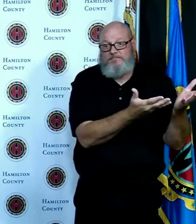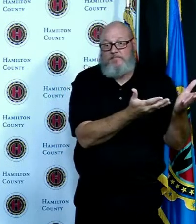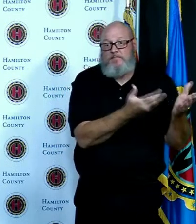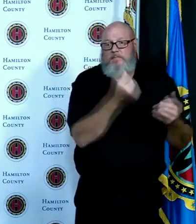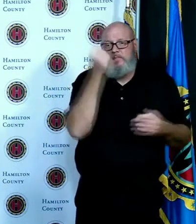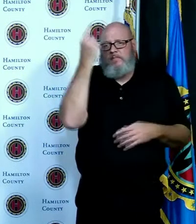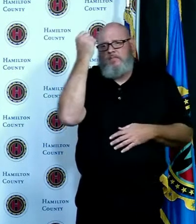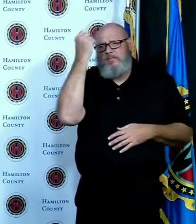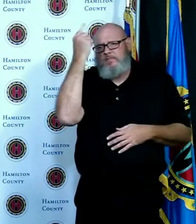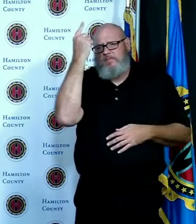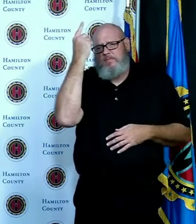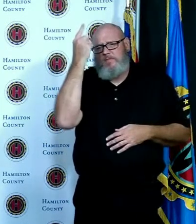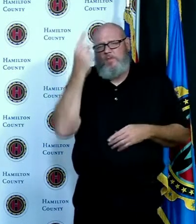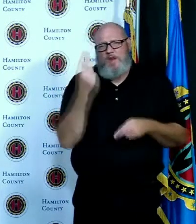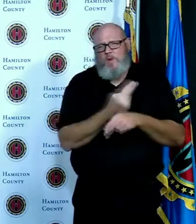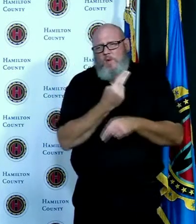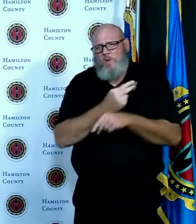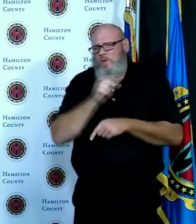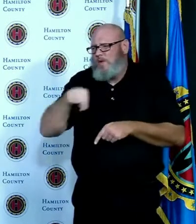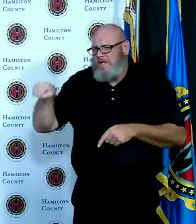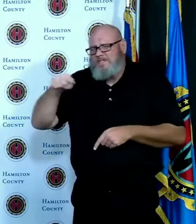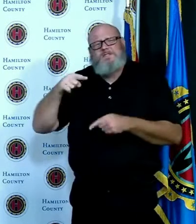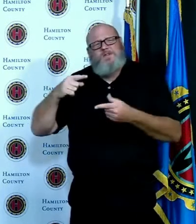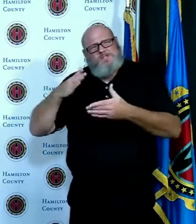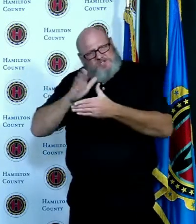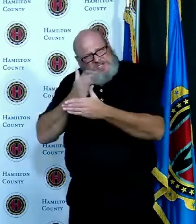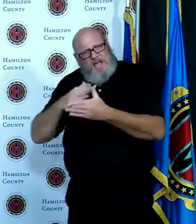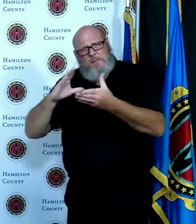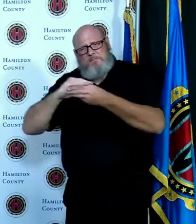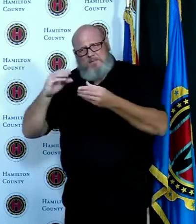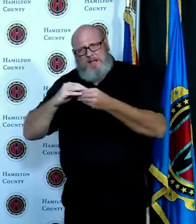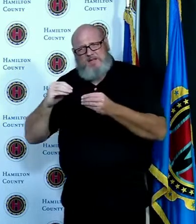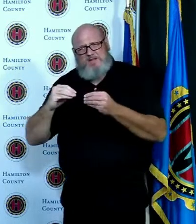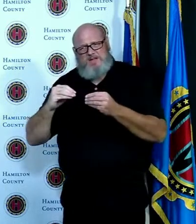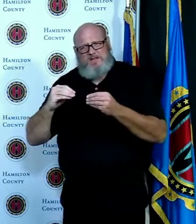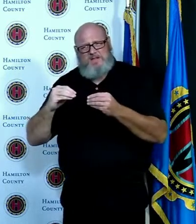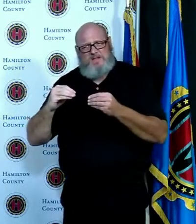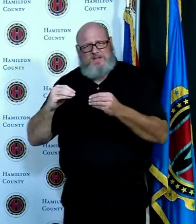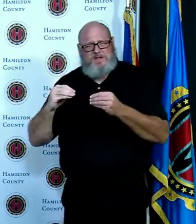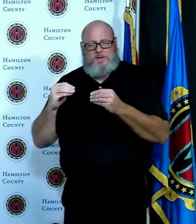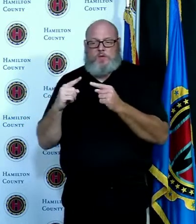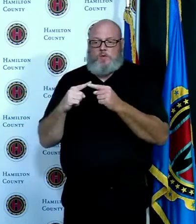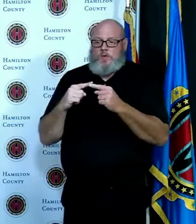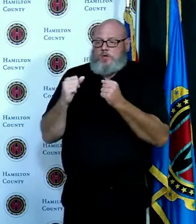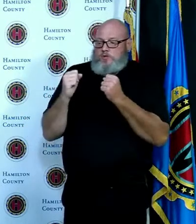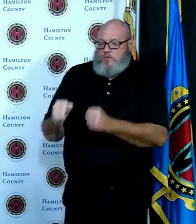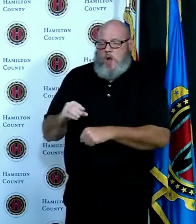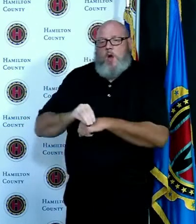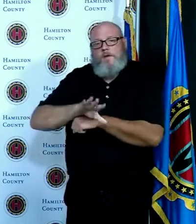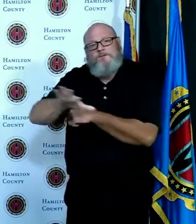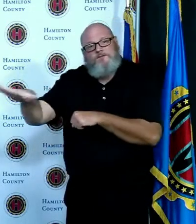to do more spot on because their behavior hasn't changed and they're putting folks in